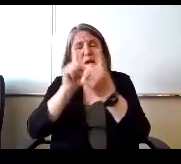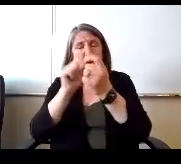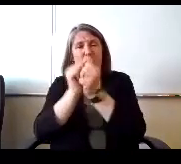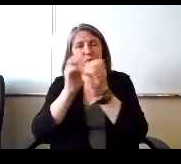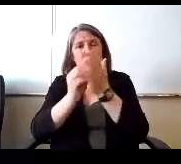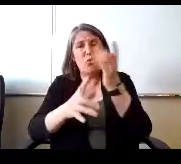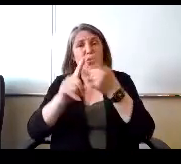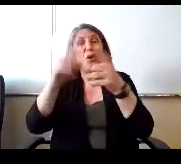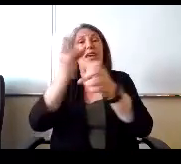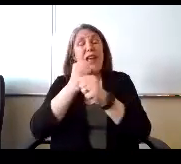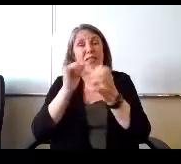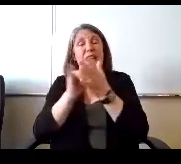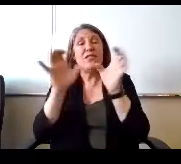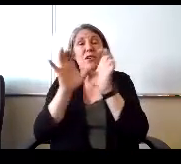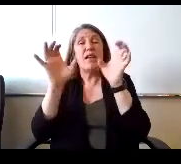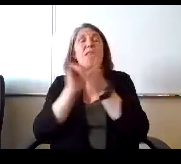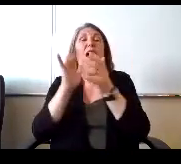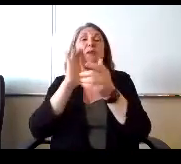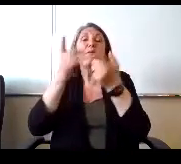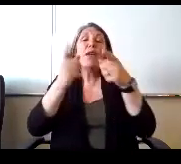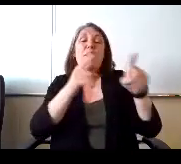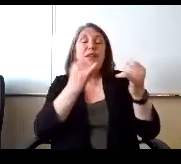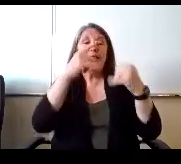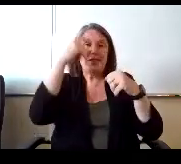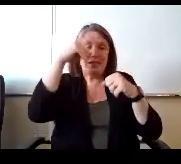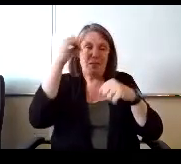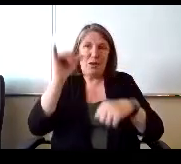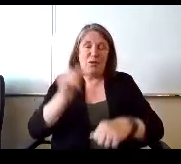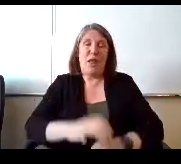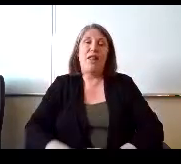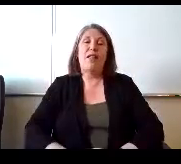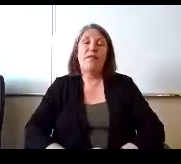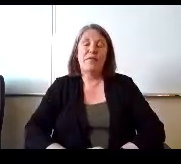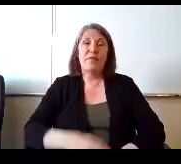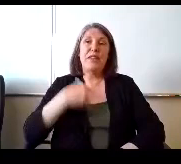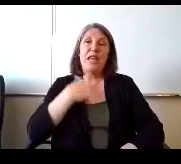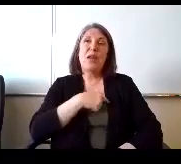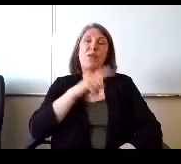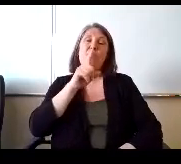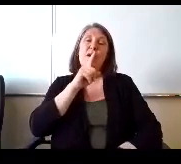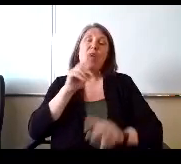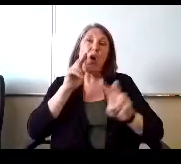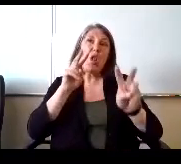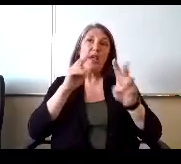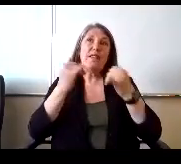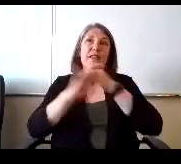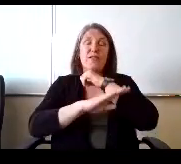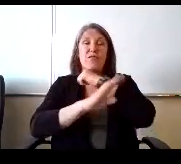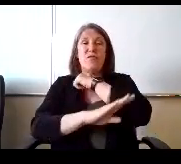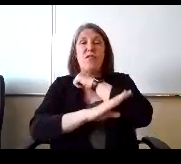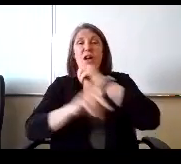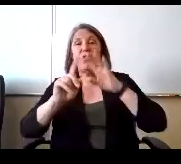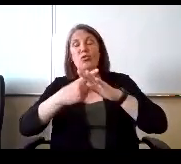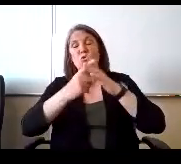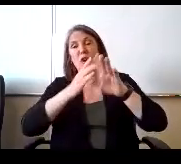that will be going on this summer as well. And we're looking this fall to start after school tutoring for students with